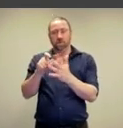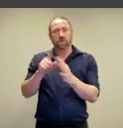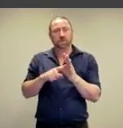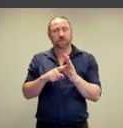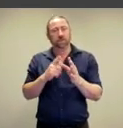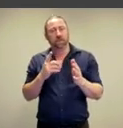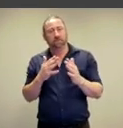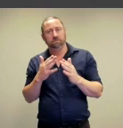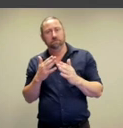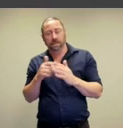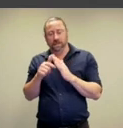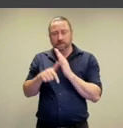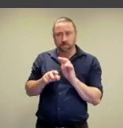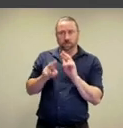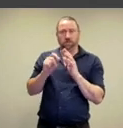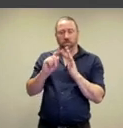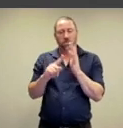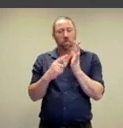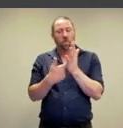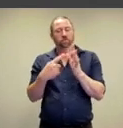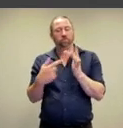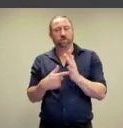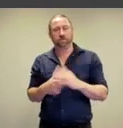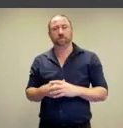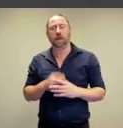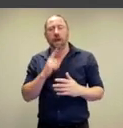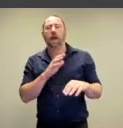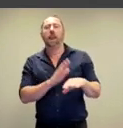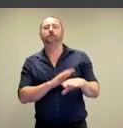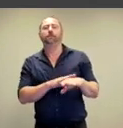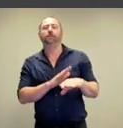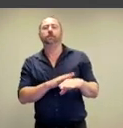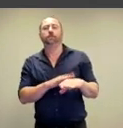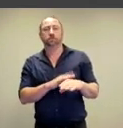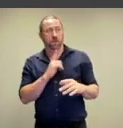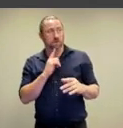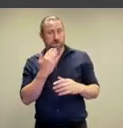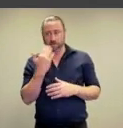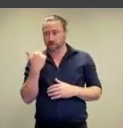of two bodies. So